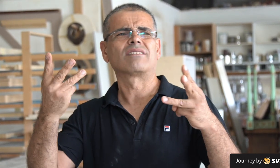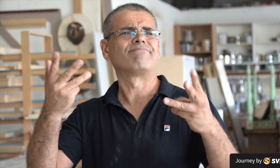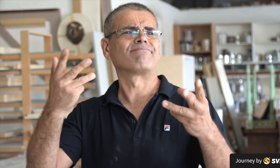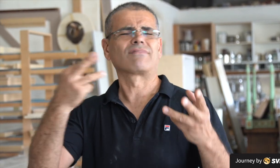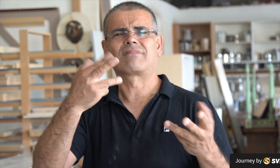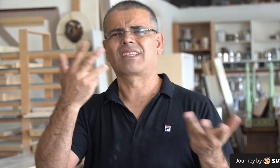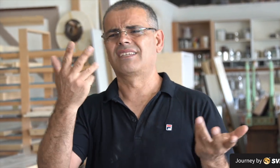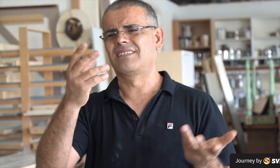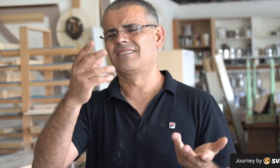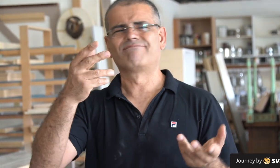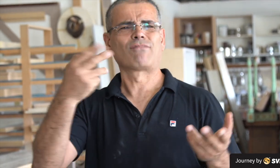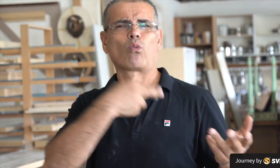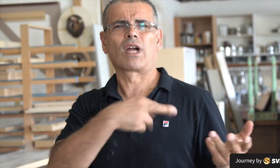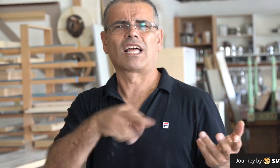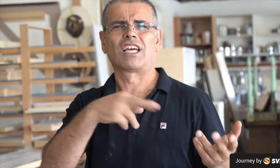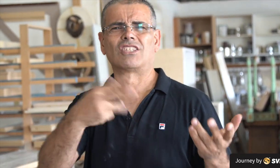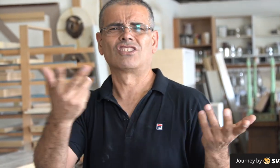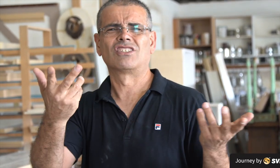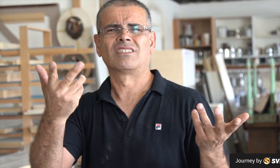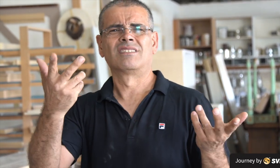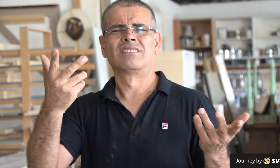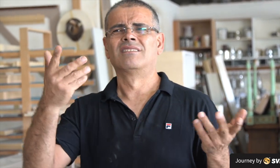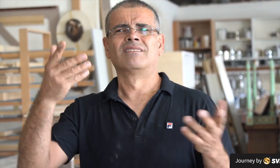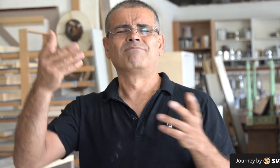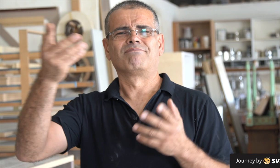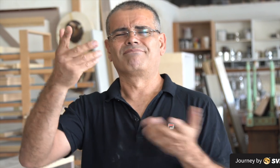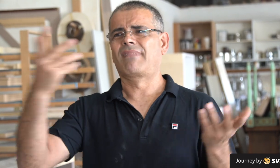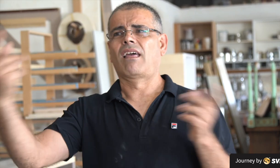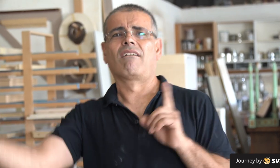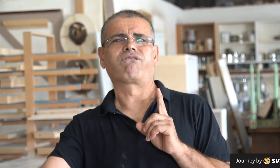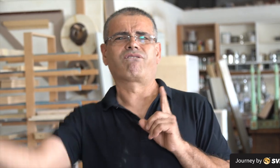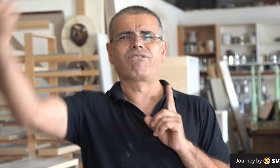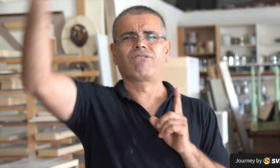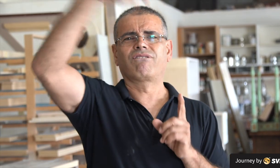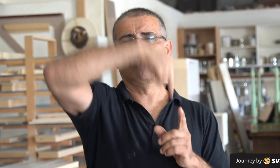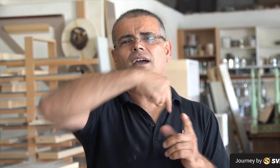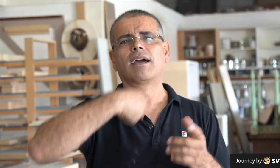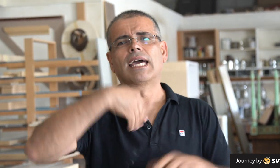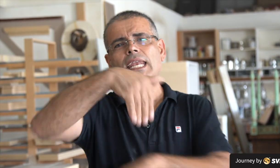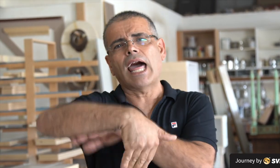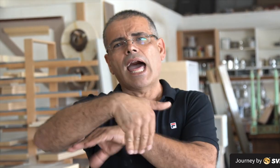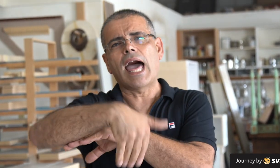war arrived one night.